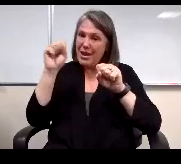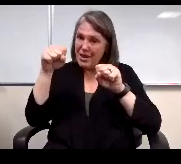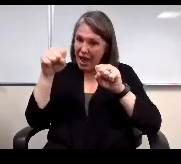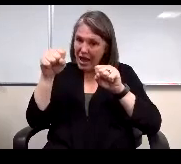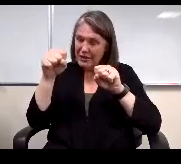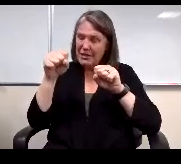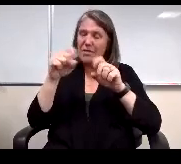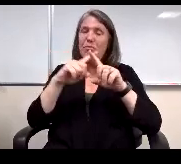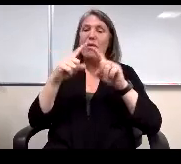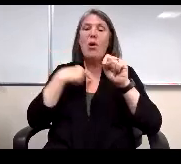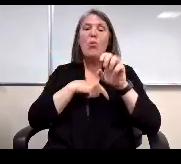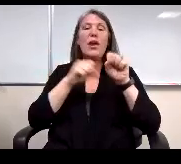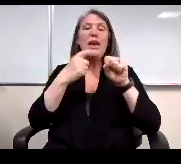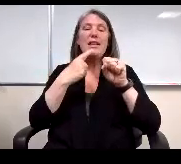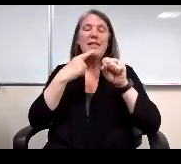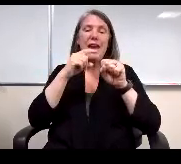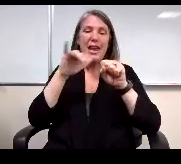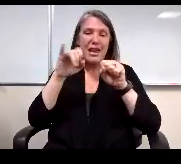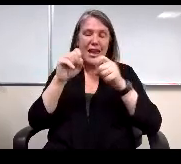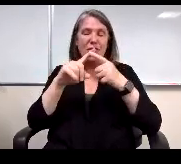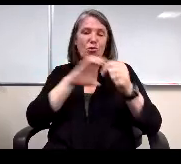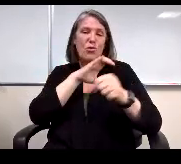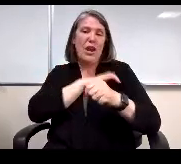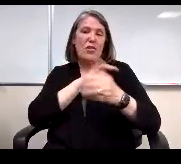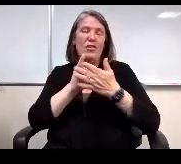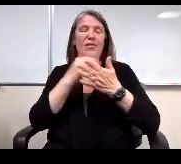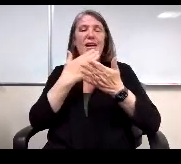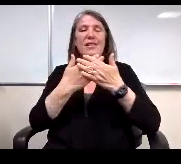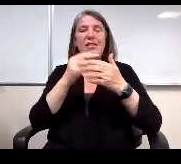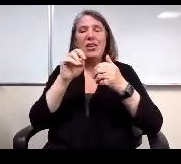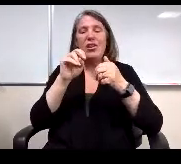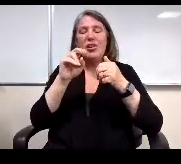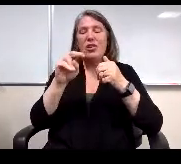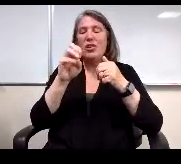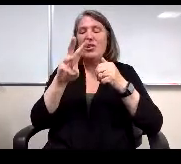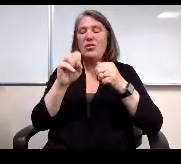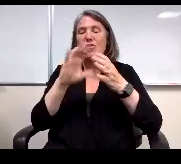is really a good news story for me and I was very happy to see that.